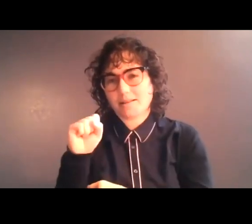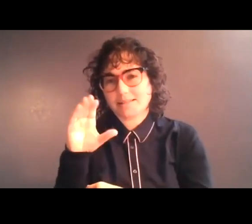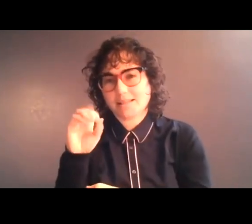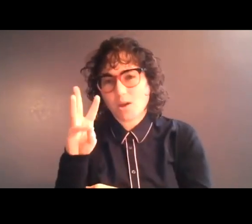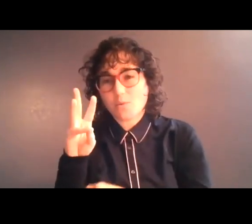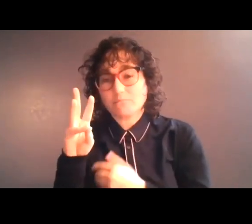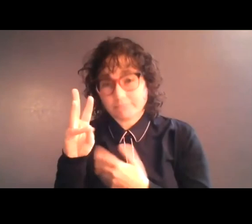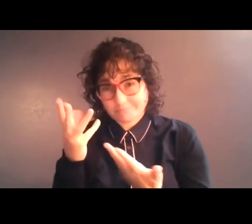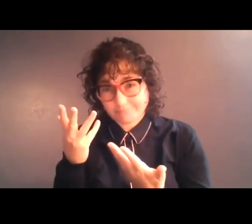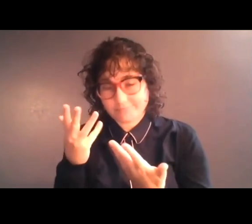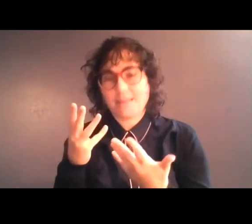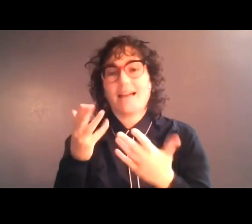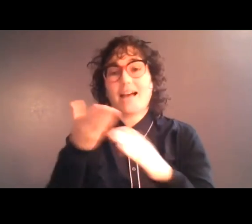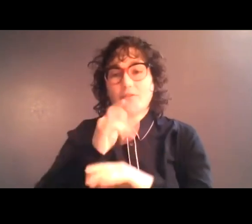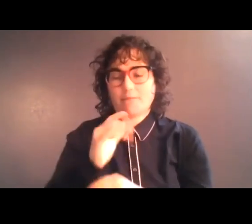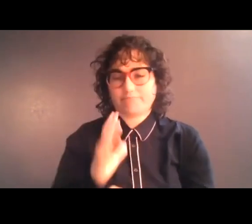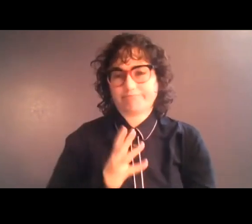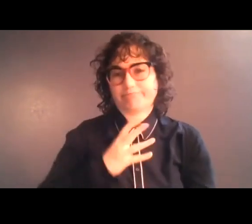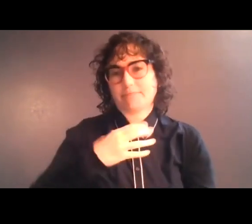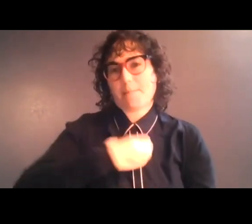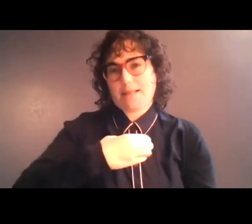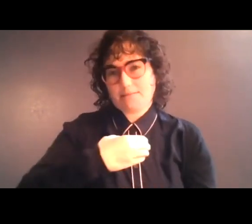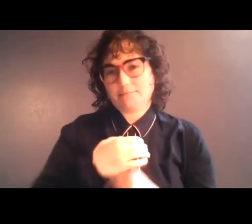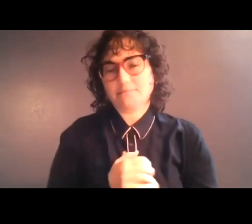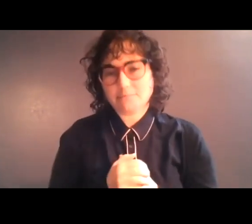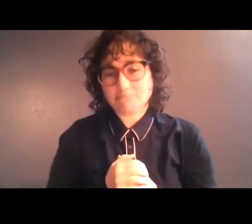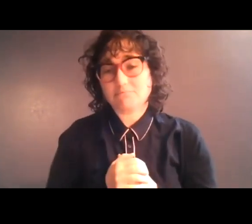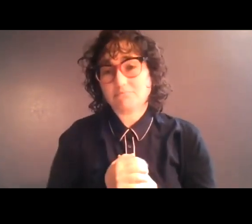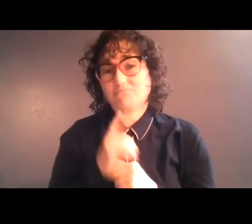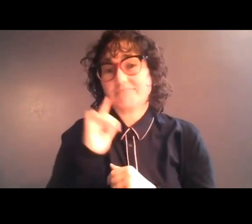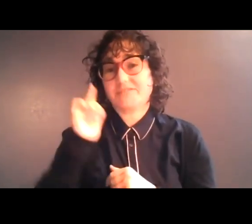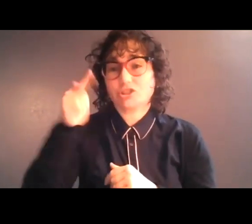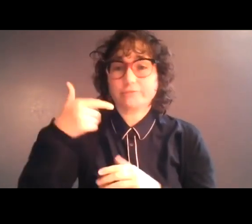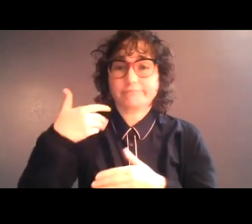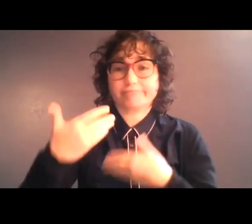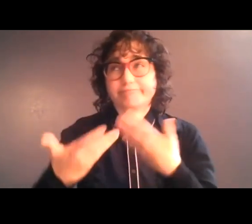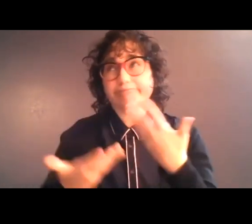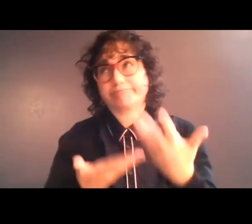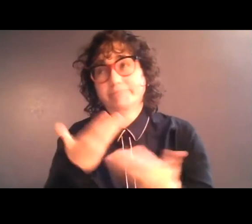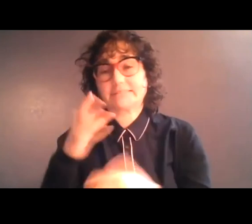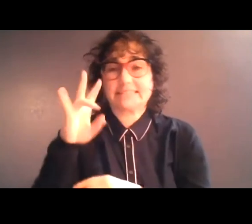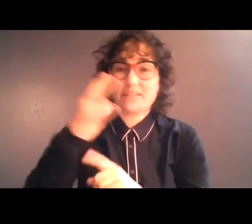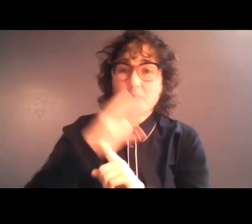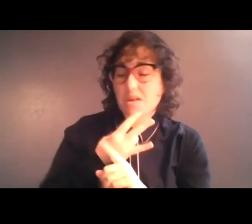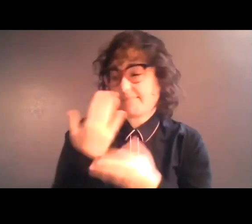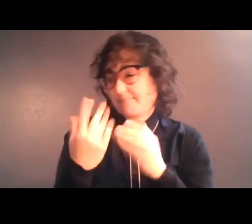wrote an official complaint. And eventually, bum-bum-bum-bum, seven months, a year later,